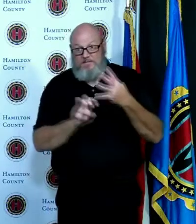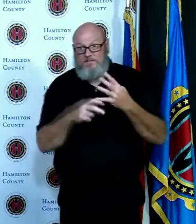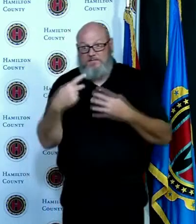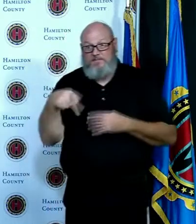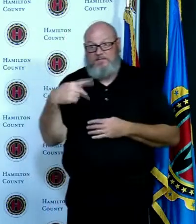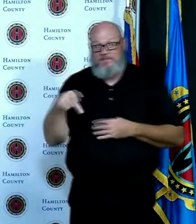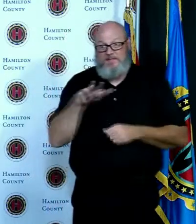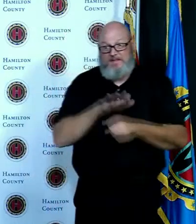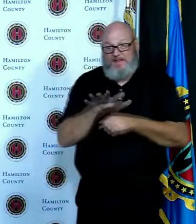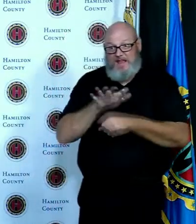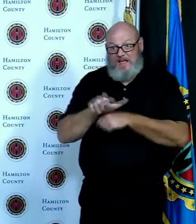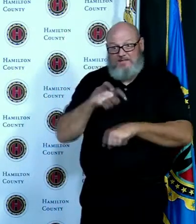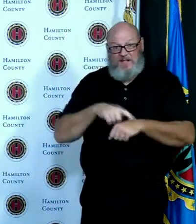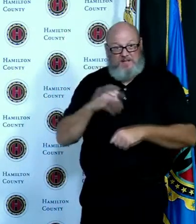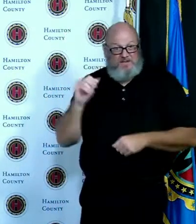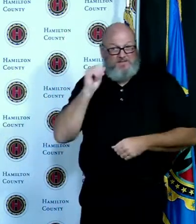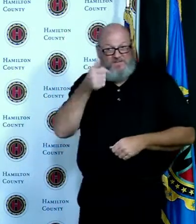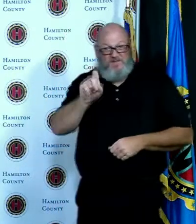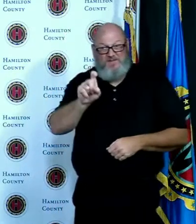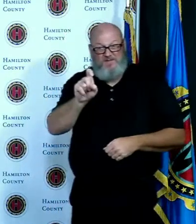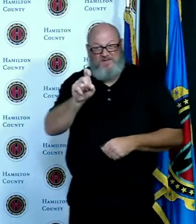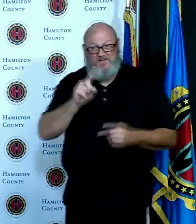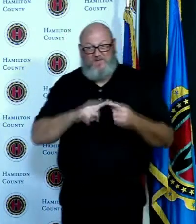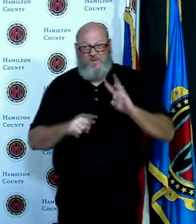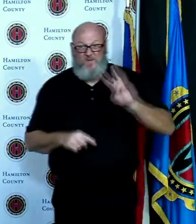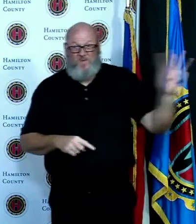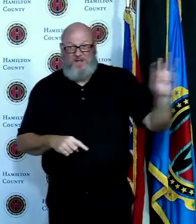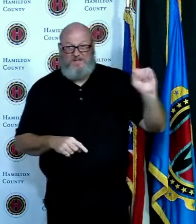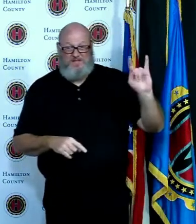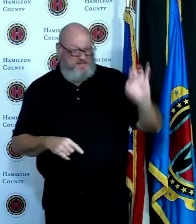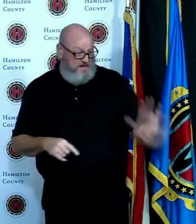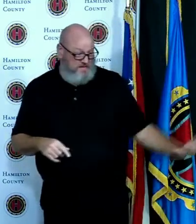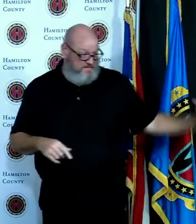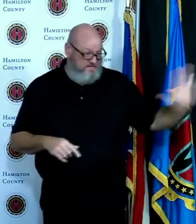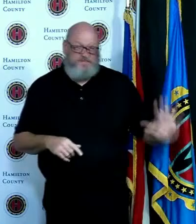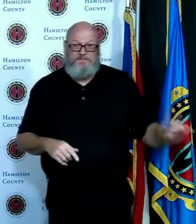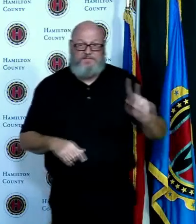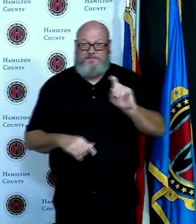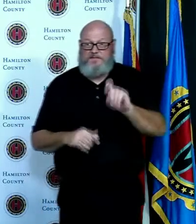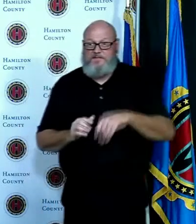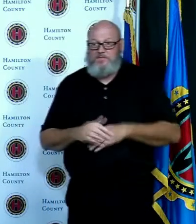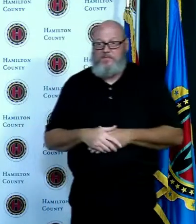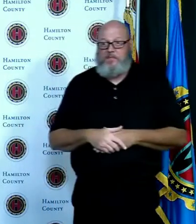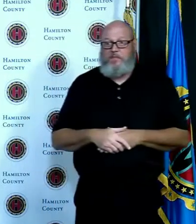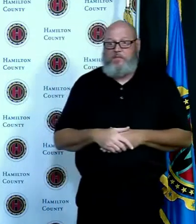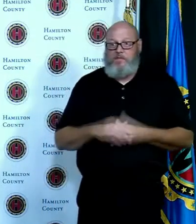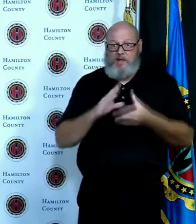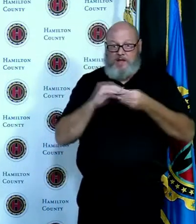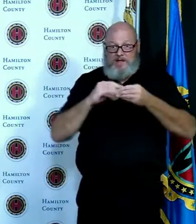to the suburban area and and make that effective well it's not it's not like we're not trying right